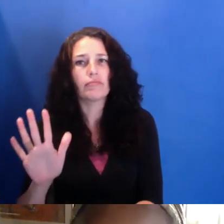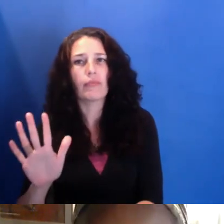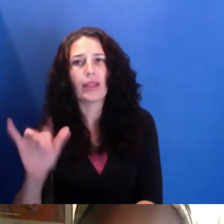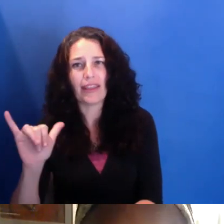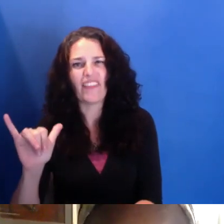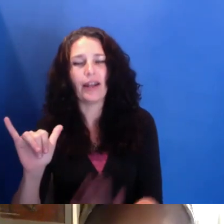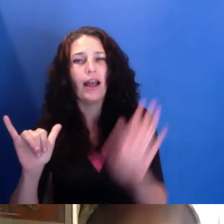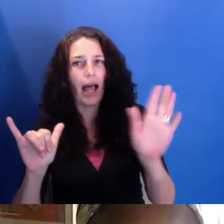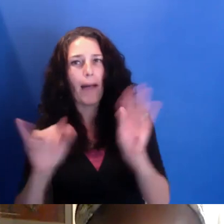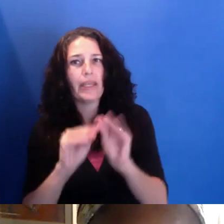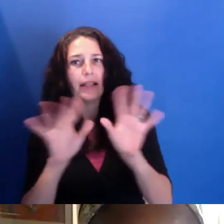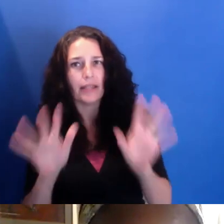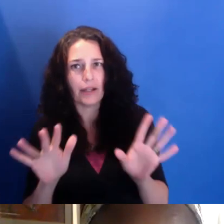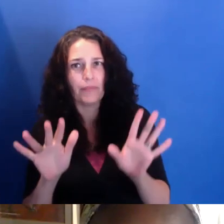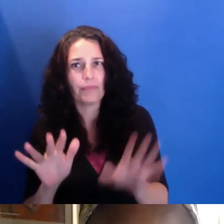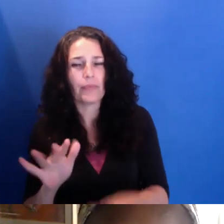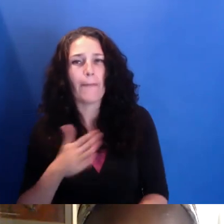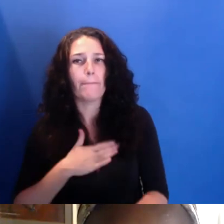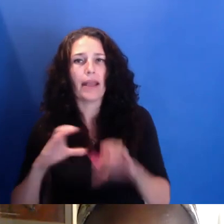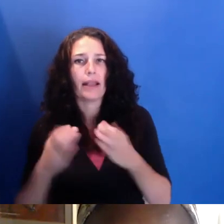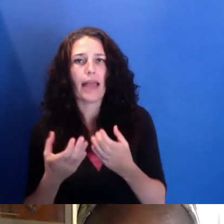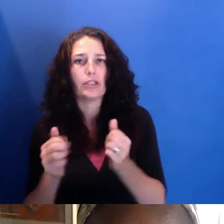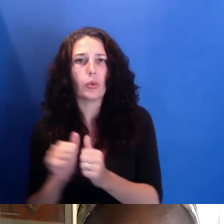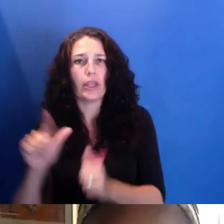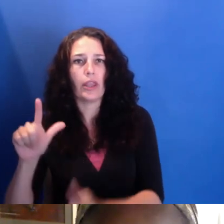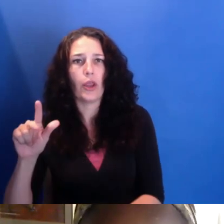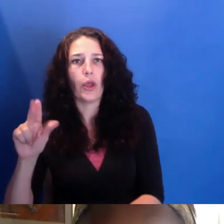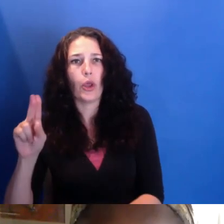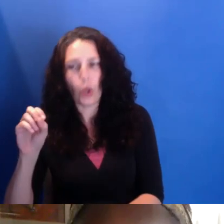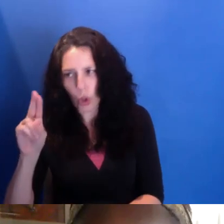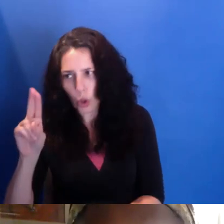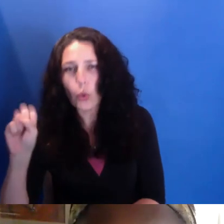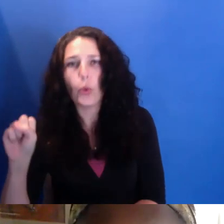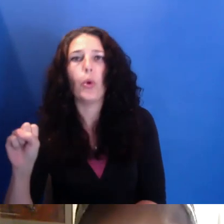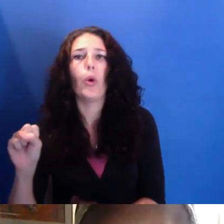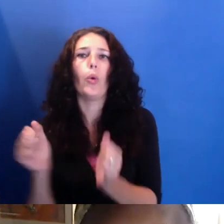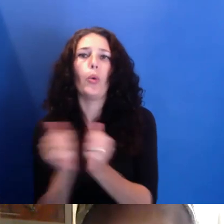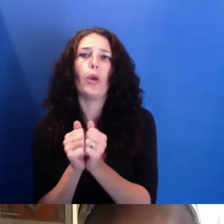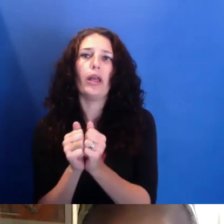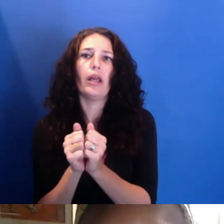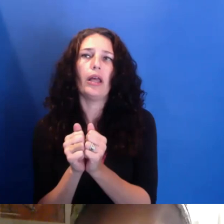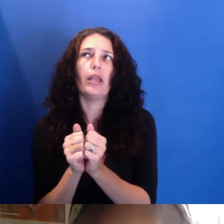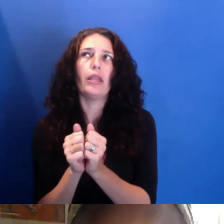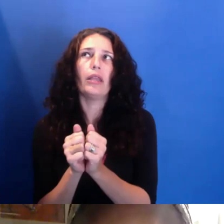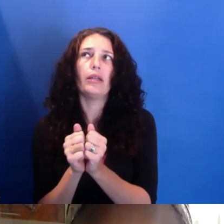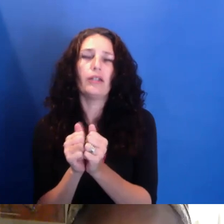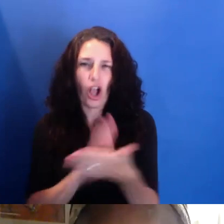it was my undergraduate class, where in undergrad I was-- it was in the African-American Studies Department.